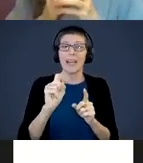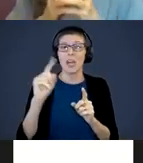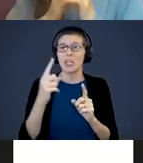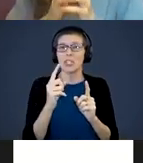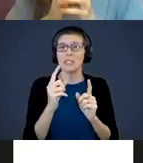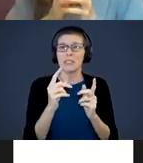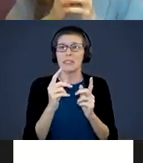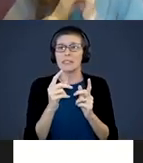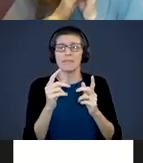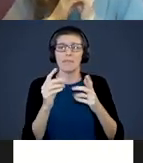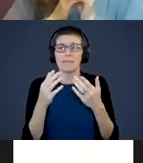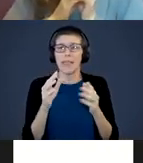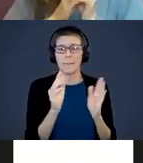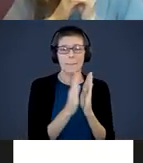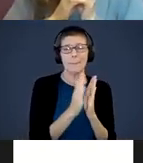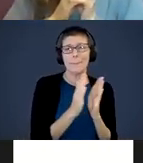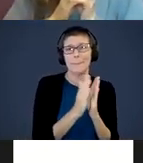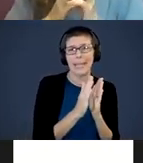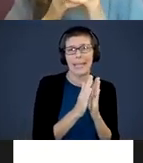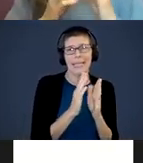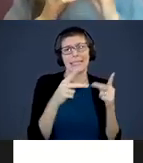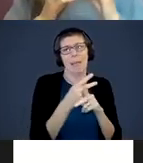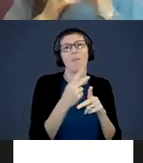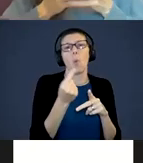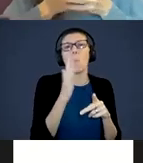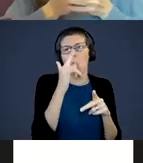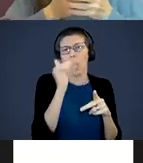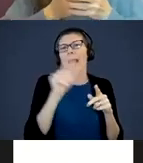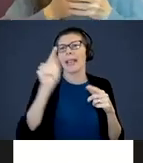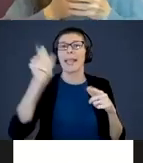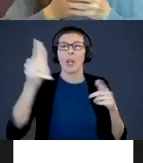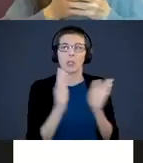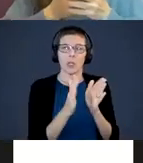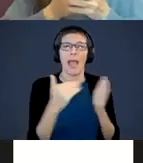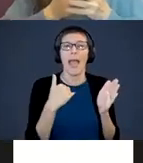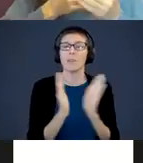of what that organ is going to be for the rest of its life. Baby has a tiny little heart, that heart